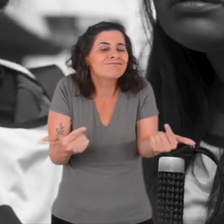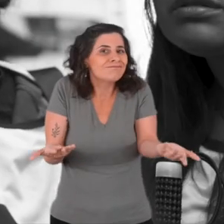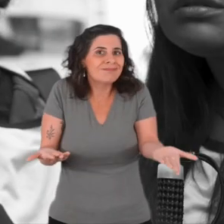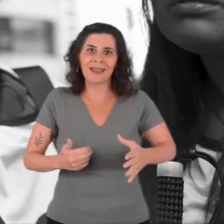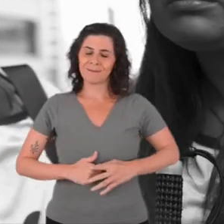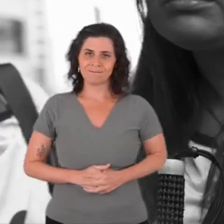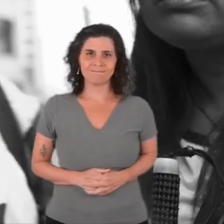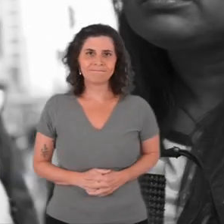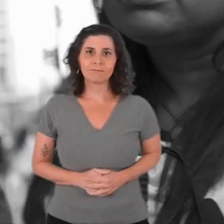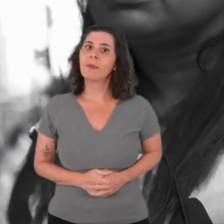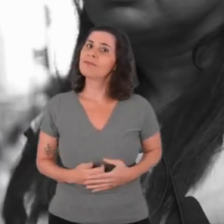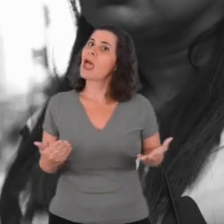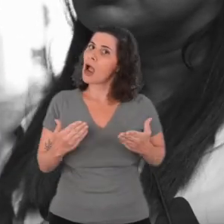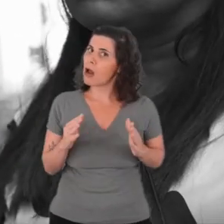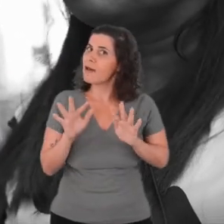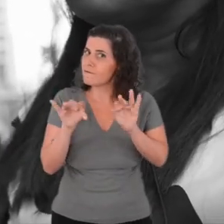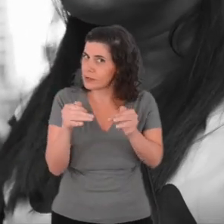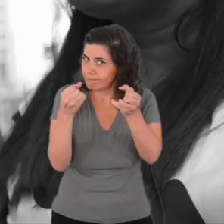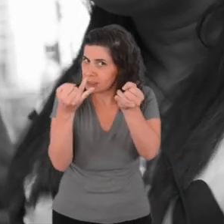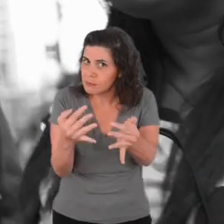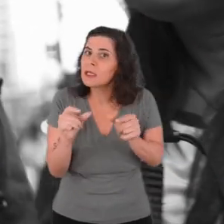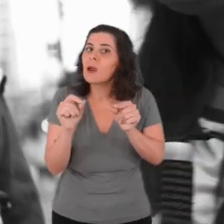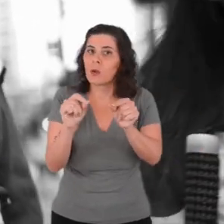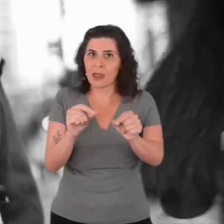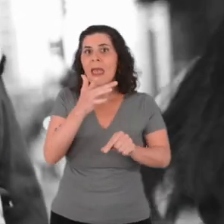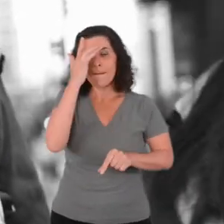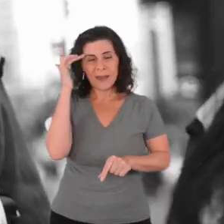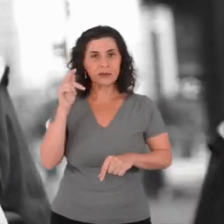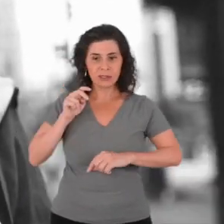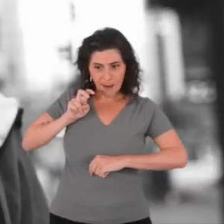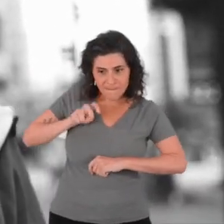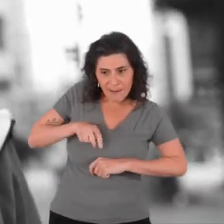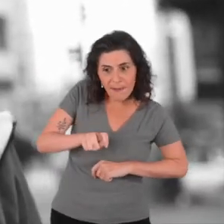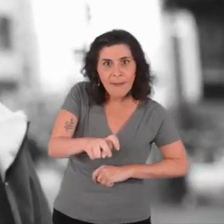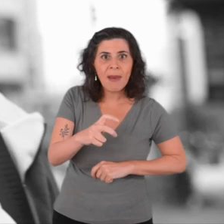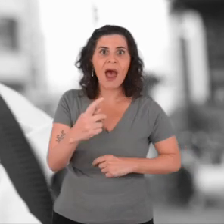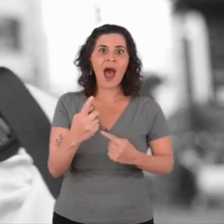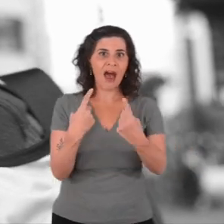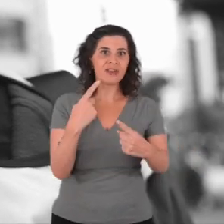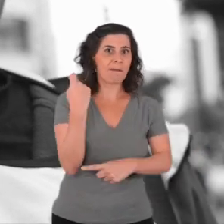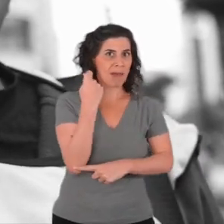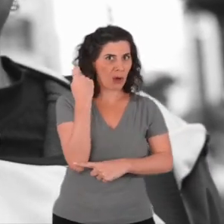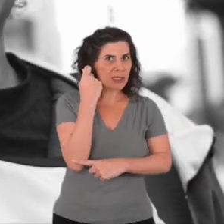it is very important that whoever walks along Paulista Avenue, although it is considered the heart of São Paulo,